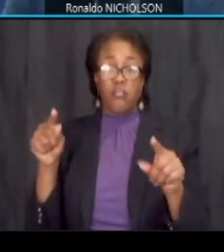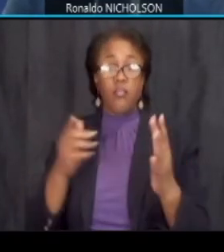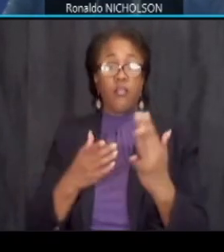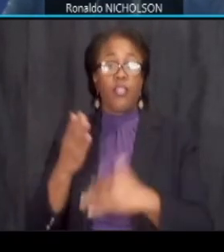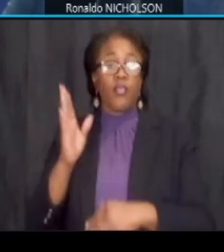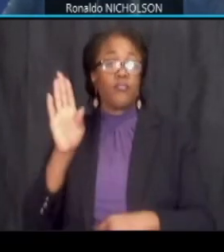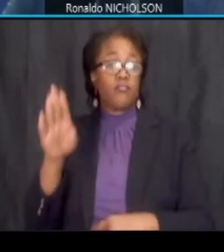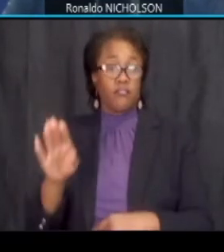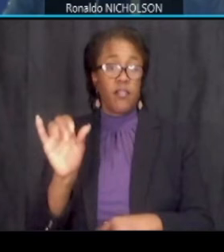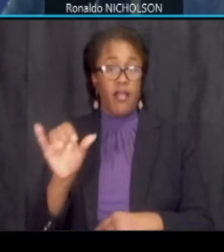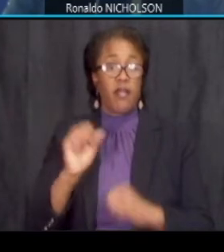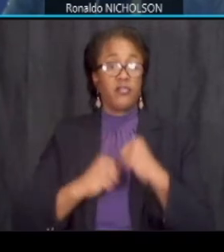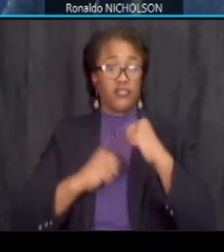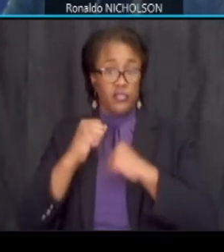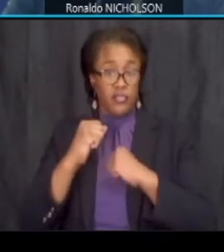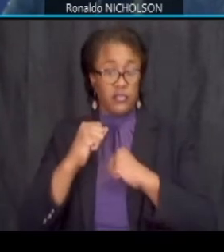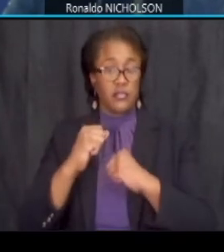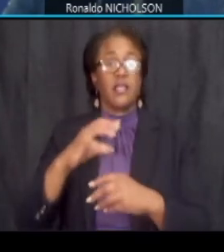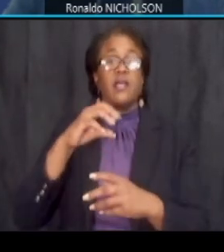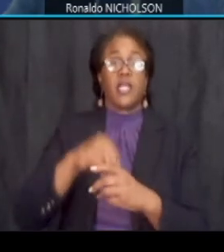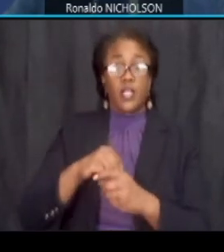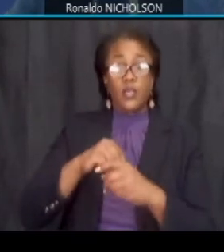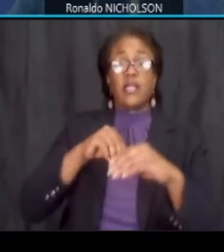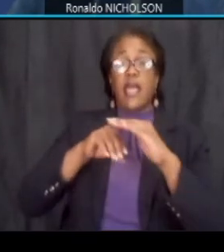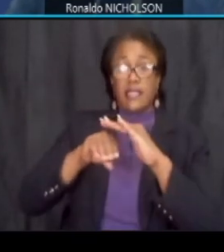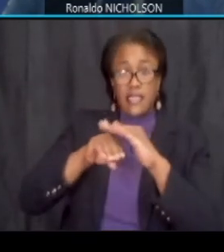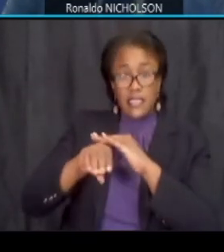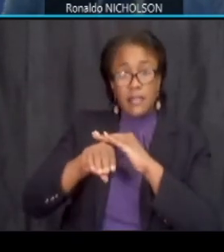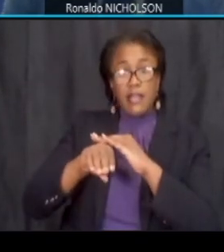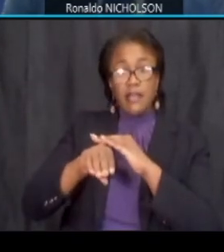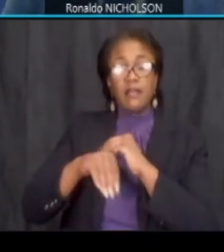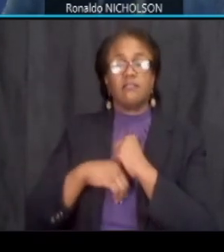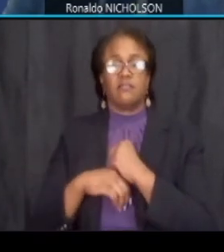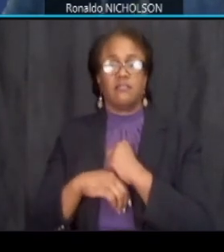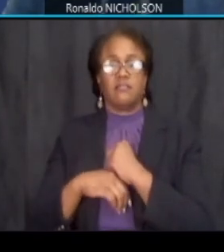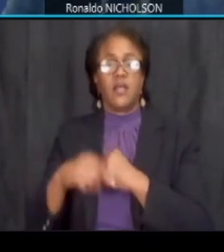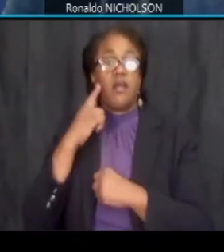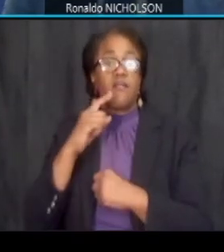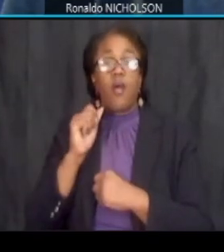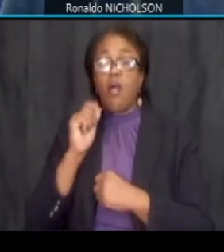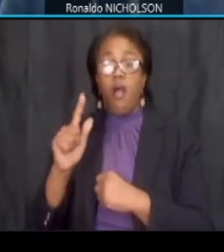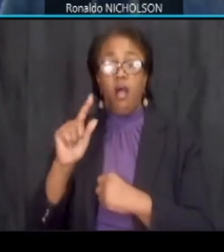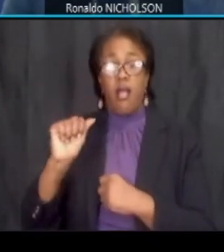including accessibility for all ada compliance